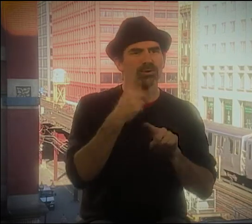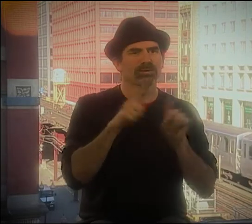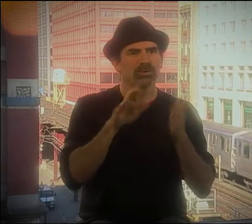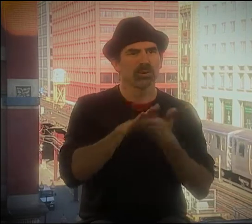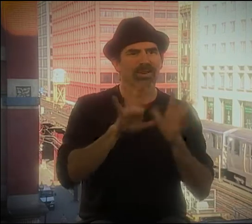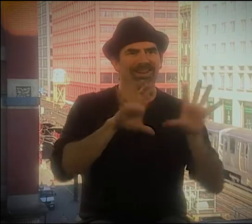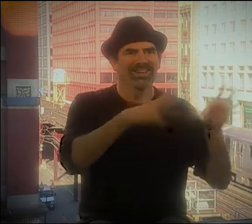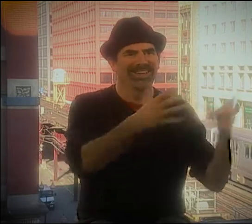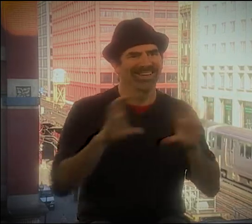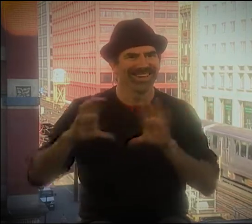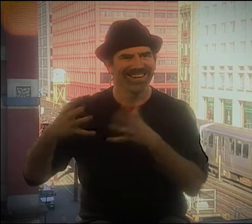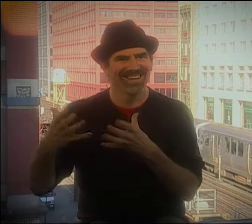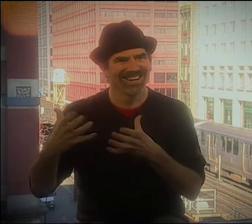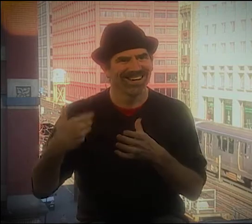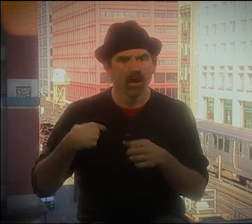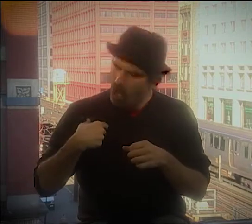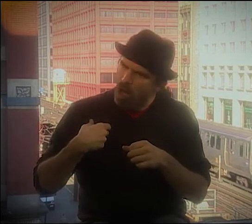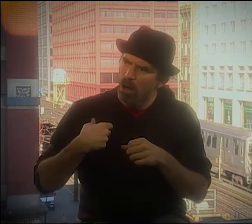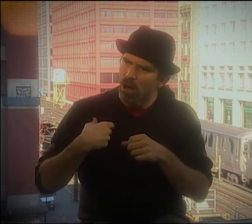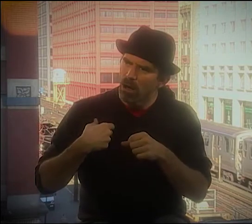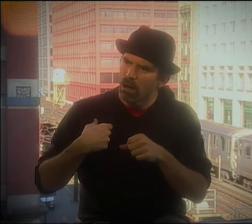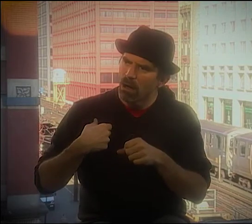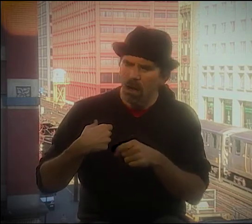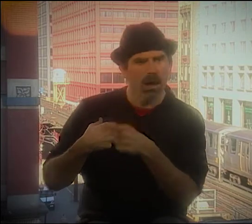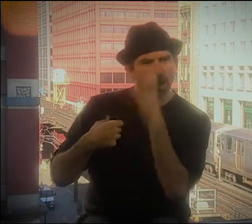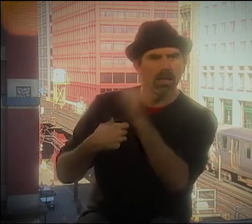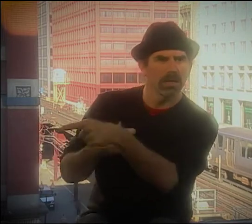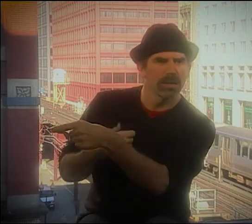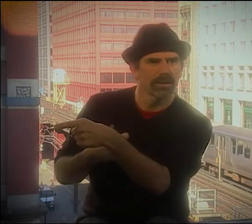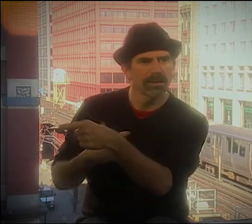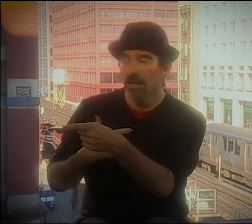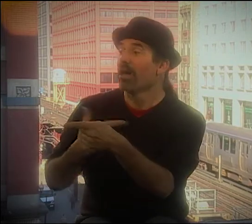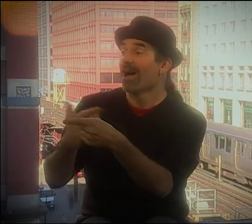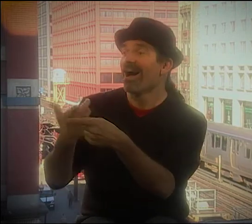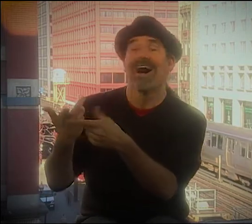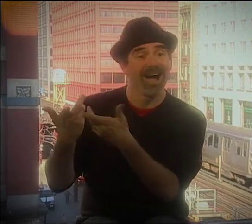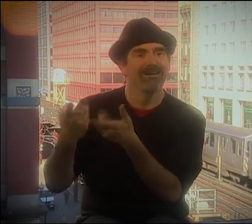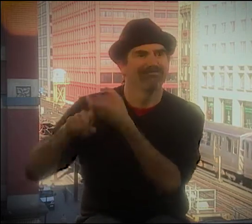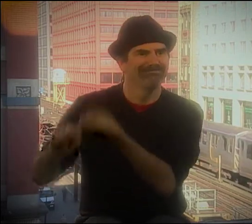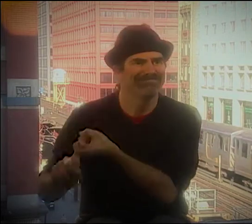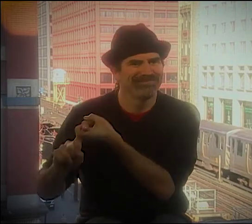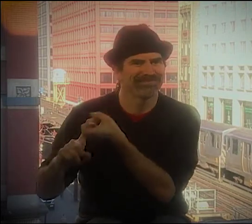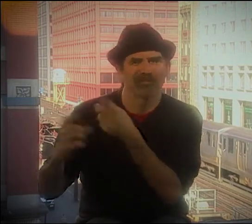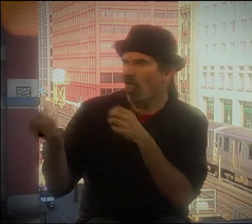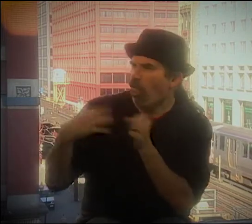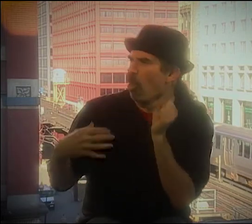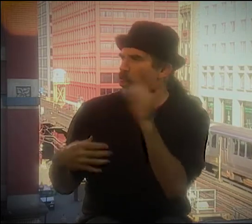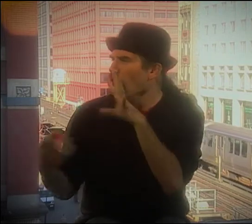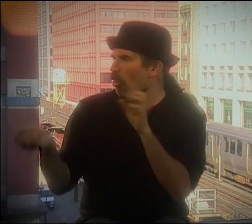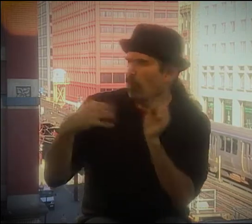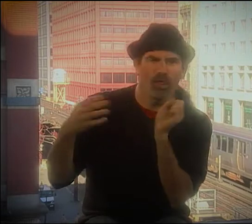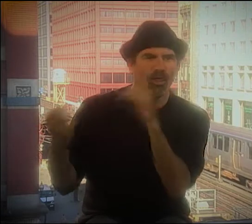SHE WAS VERY DIFFERENT. YOU KNOW, SO IT WAS LIKE THERE WERE TWO DIFFERENT GROUPS,